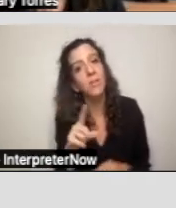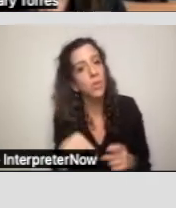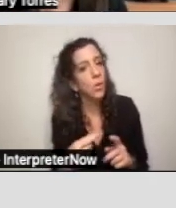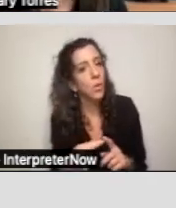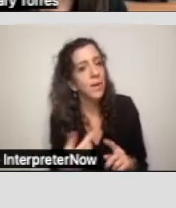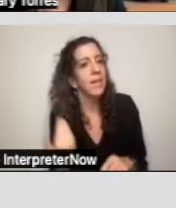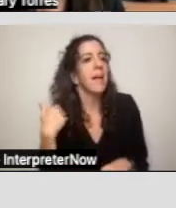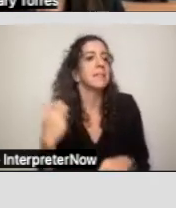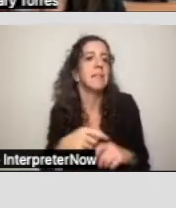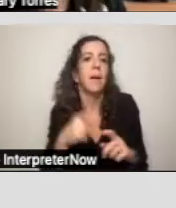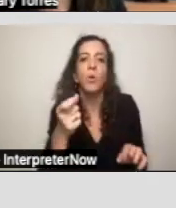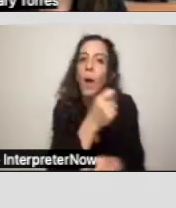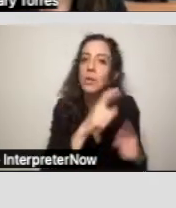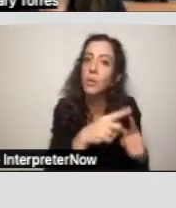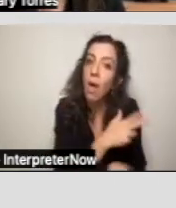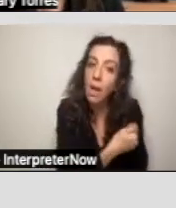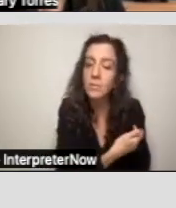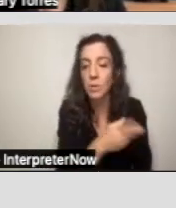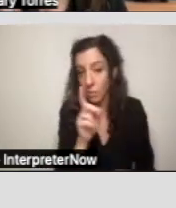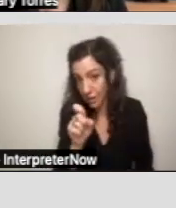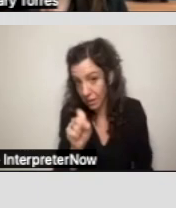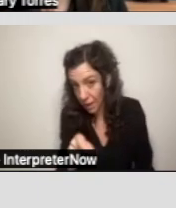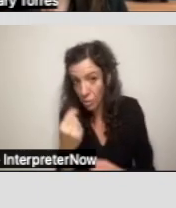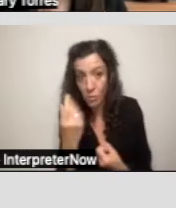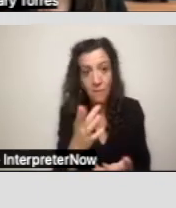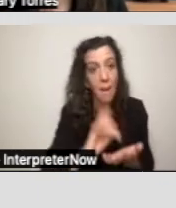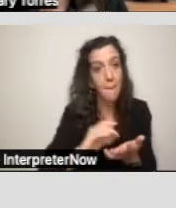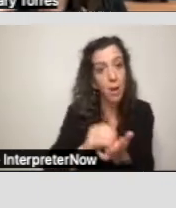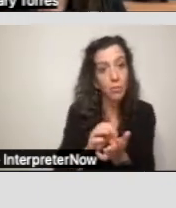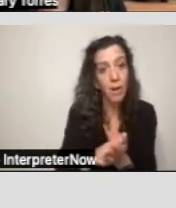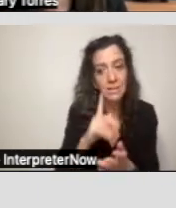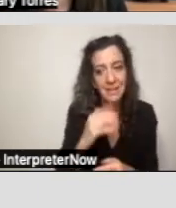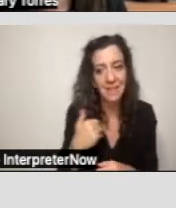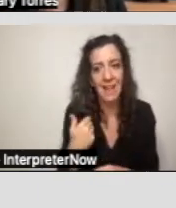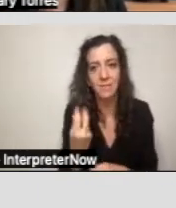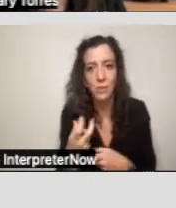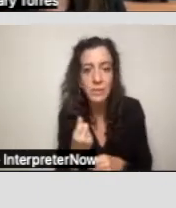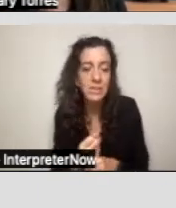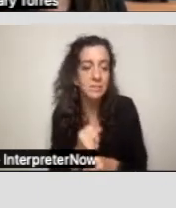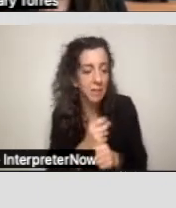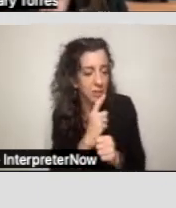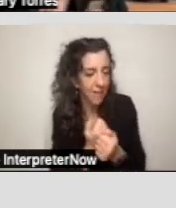Can you provide medical records over the past few years so we're updated? What are the medications we are providing?